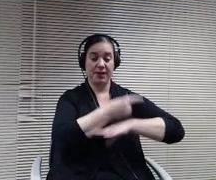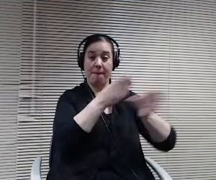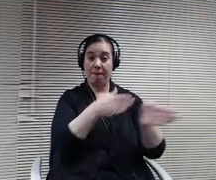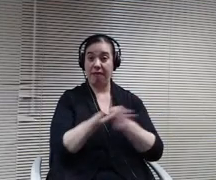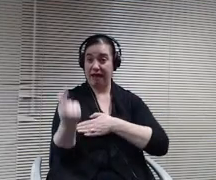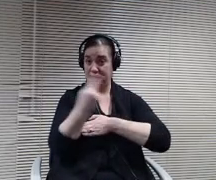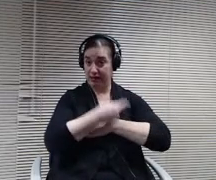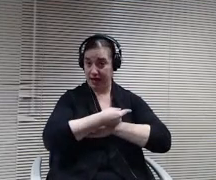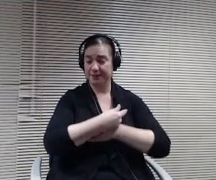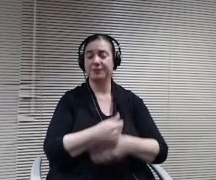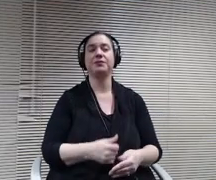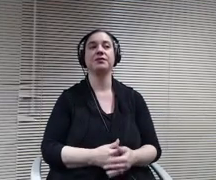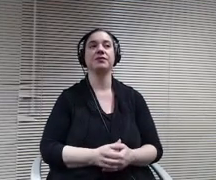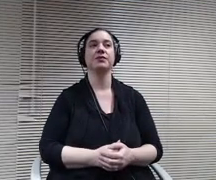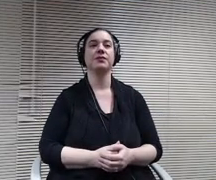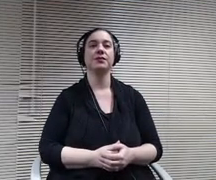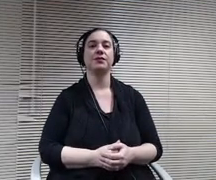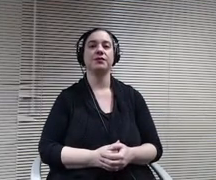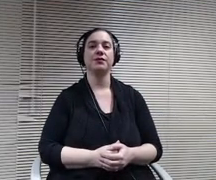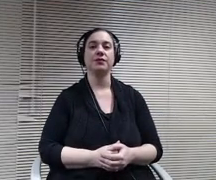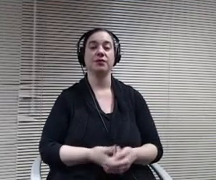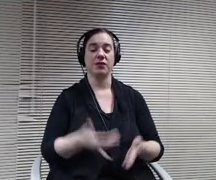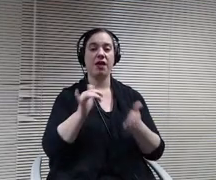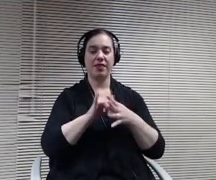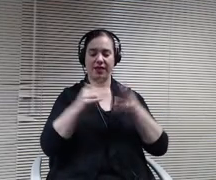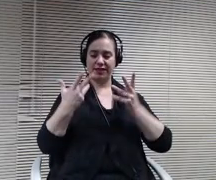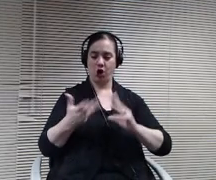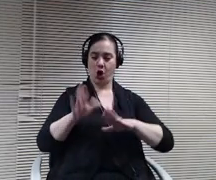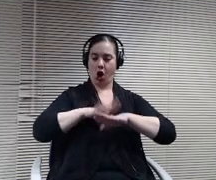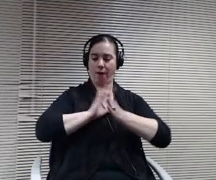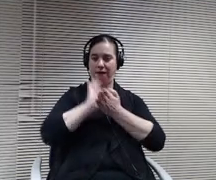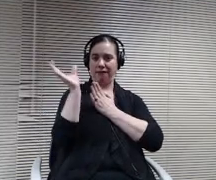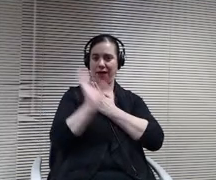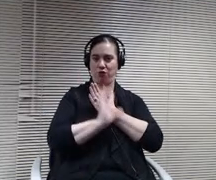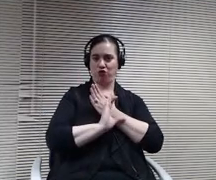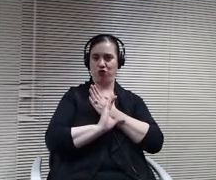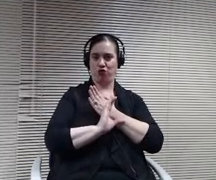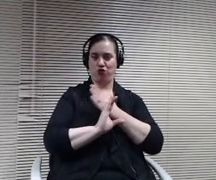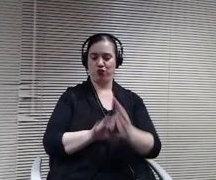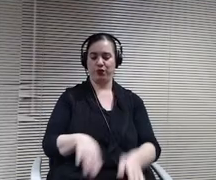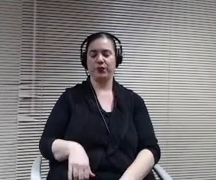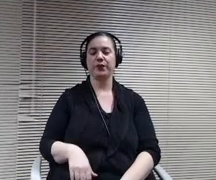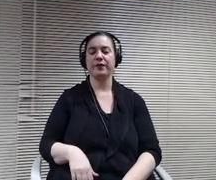That's in the calendar, so all of our teachers will be on that, including the learning teachers.